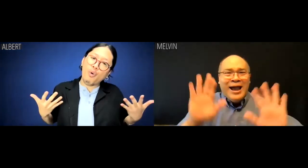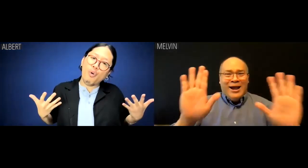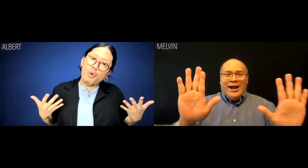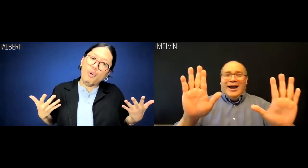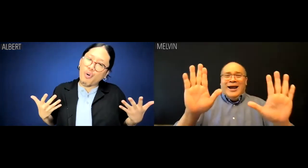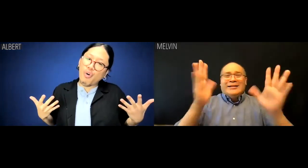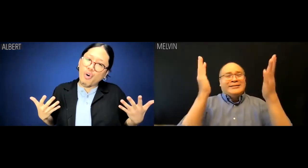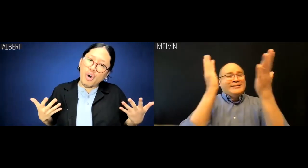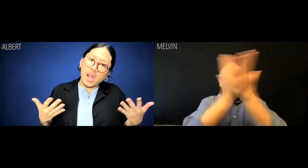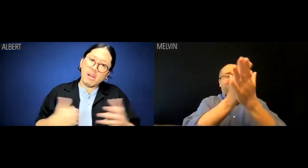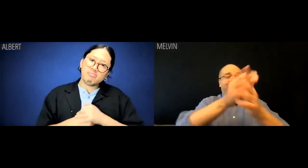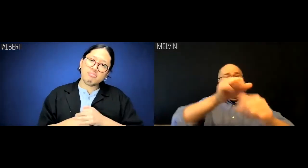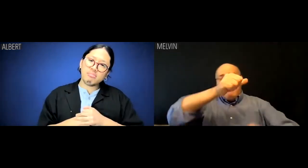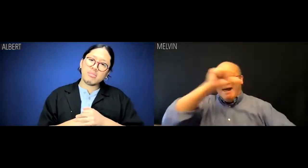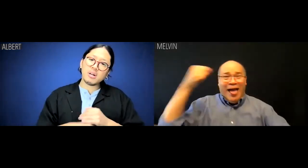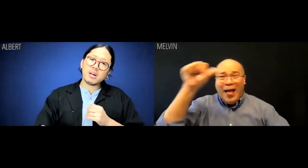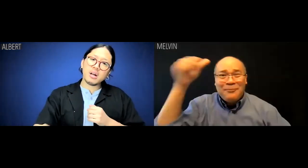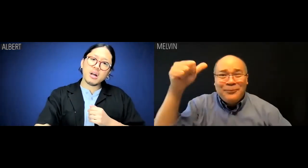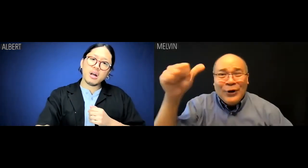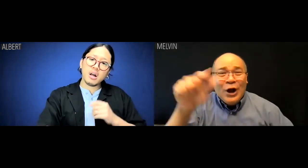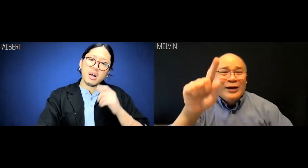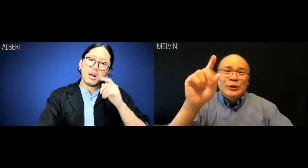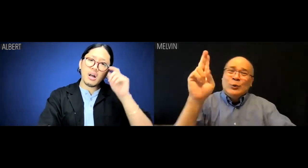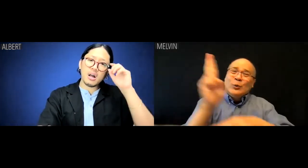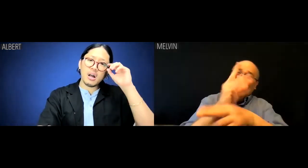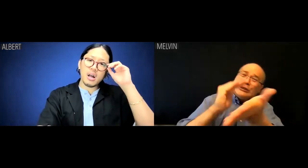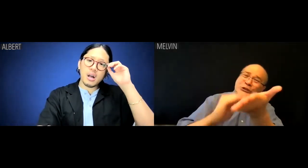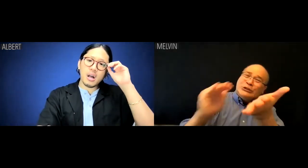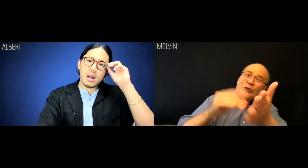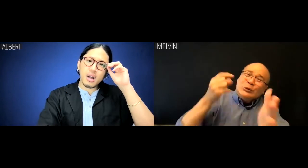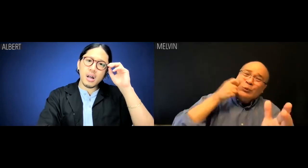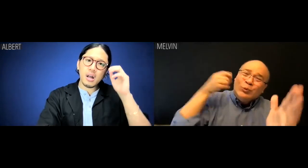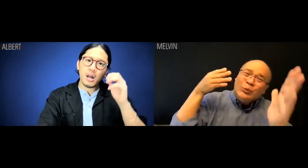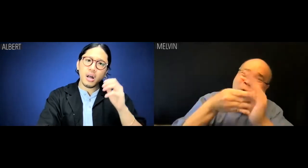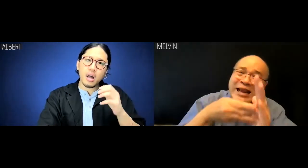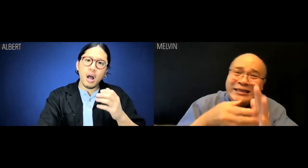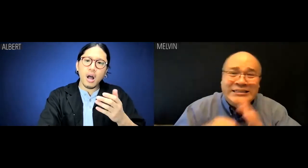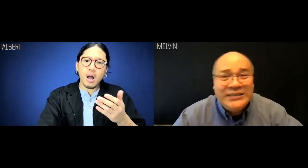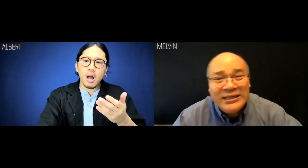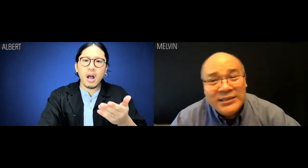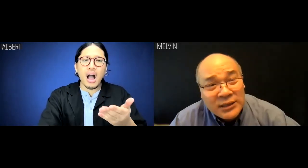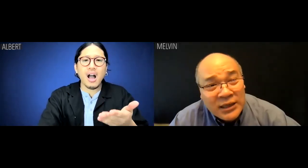Melvin: Albert, stop. Stop using race as a crutch.